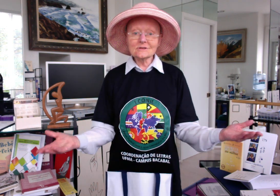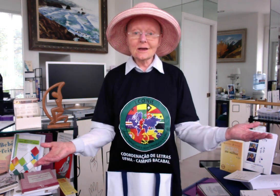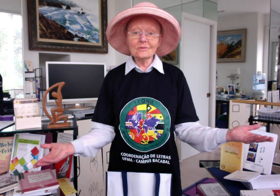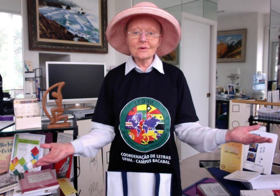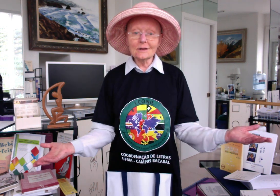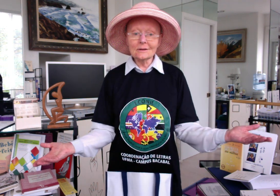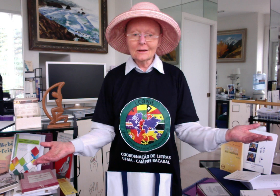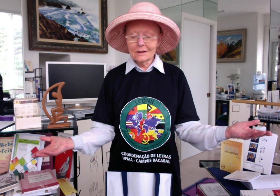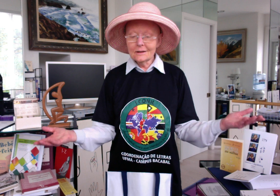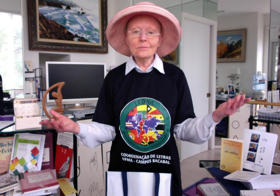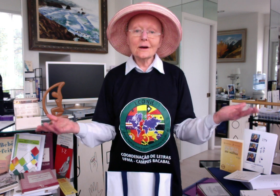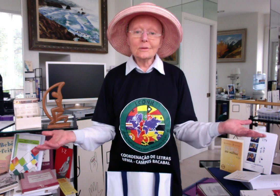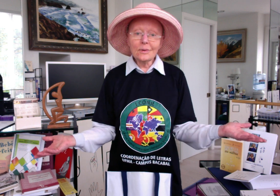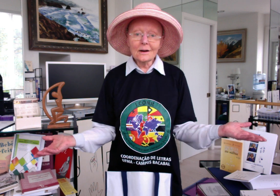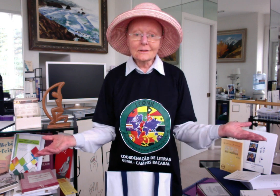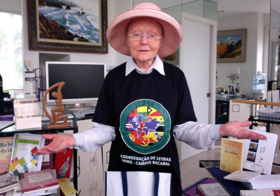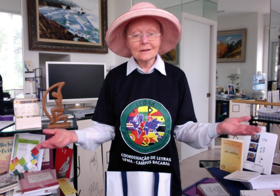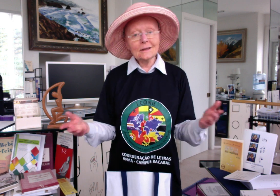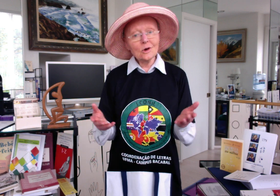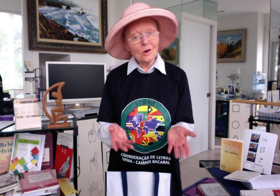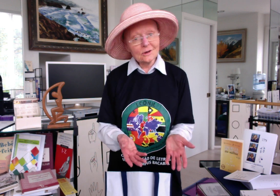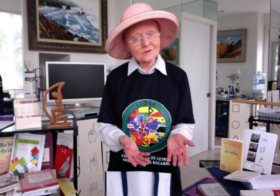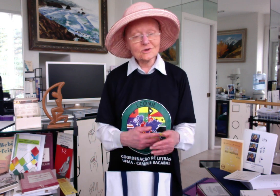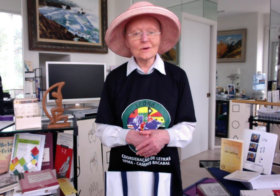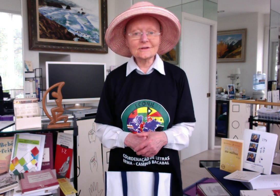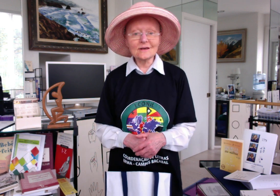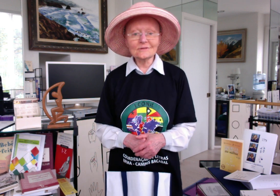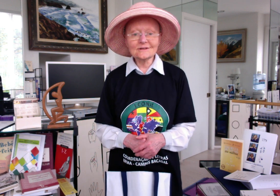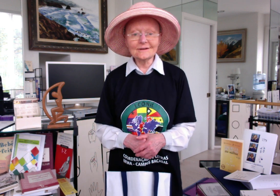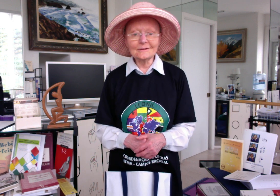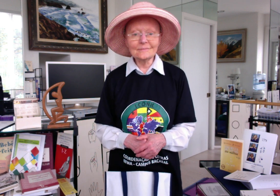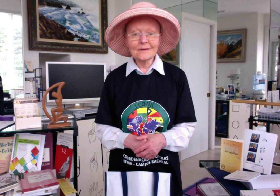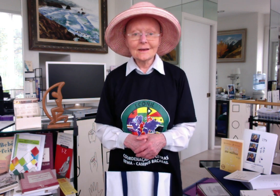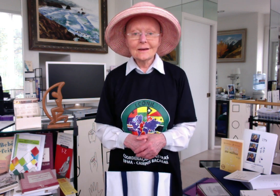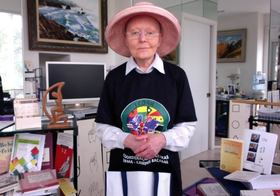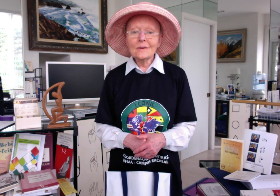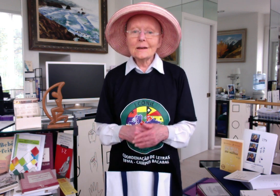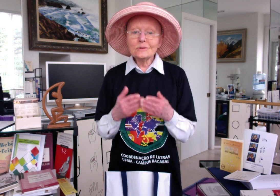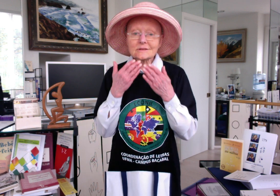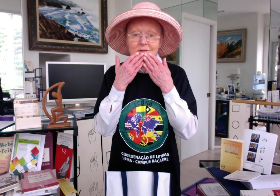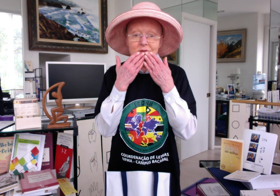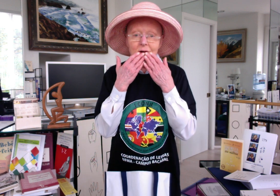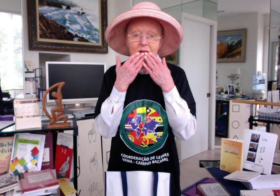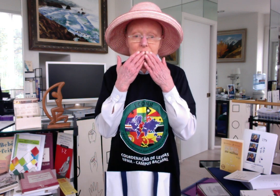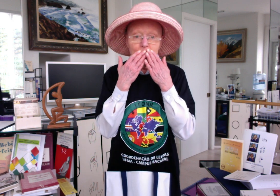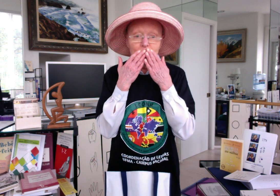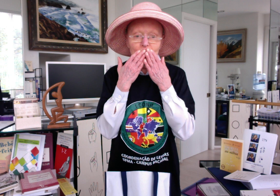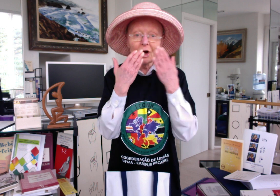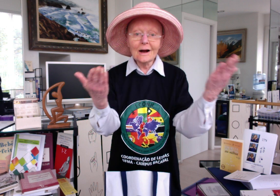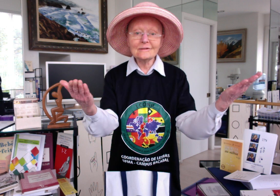SignWriting in Bacabal in August 2017. Many blessings to all of you. (Throws a kiss) and